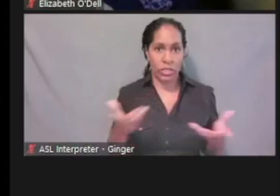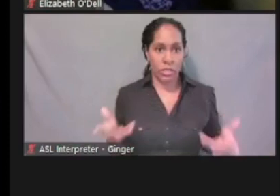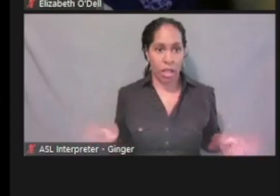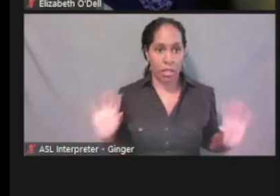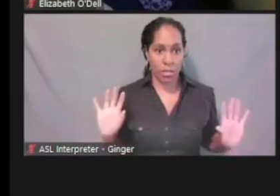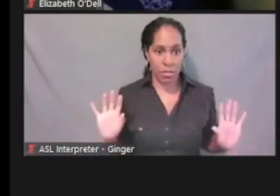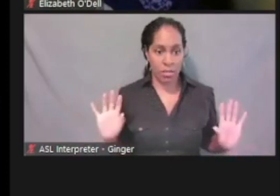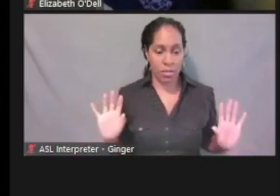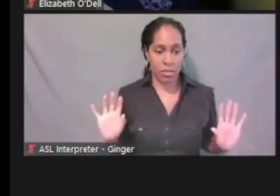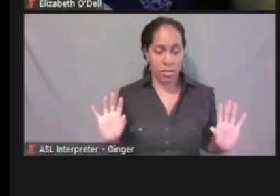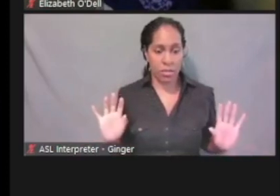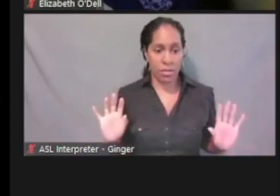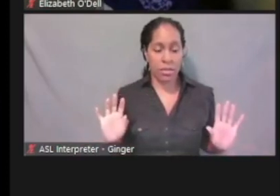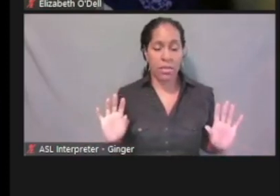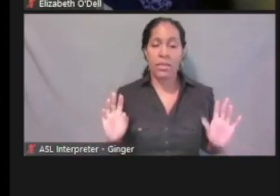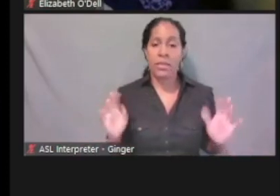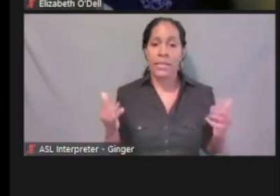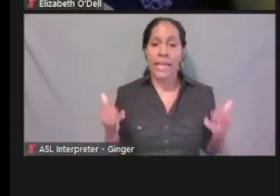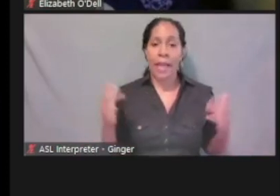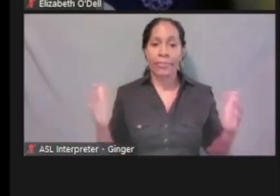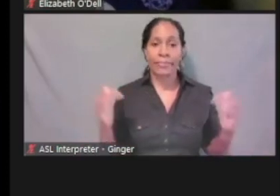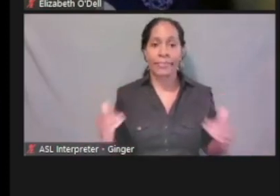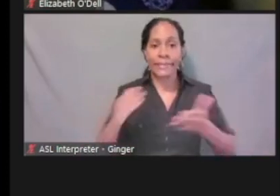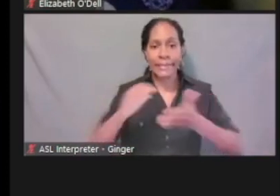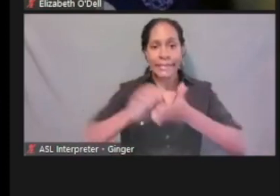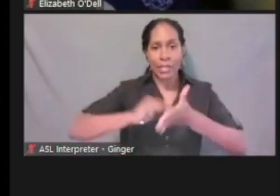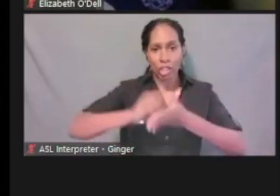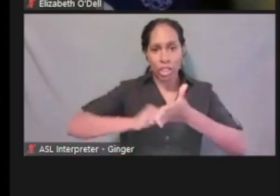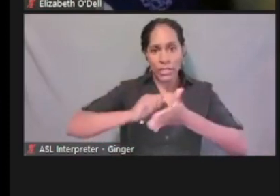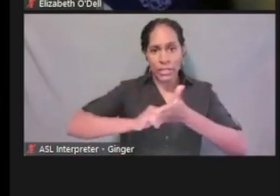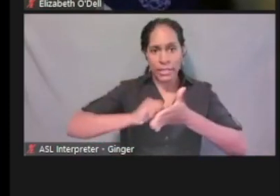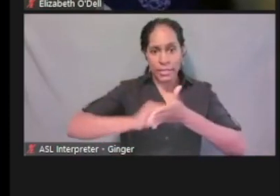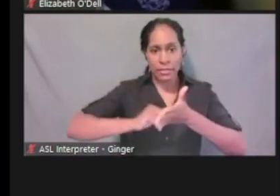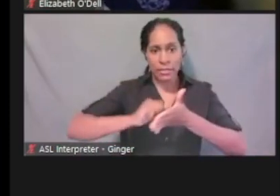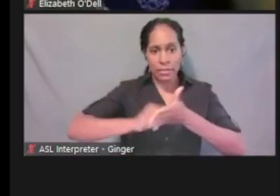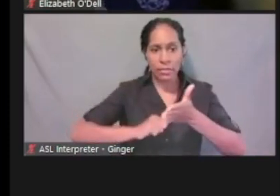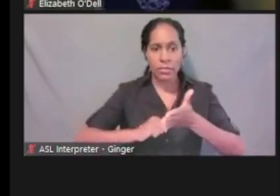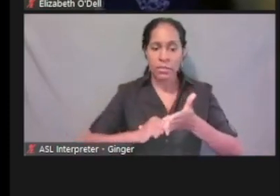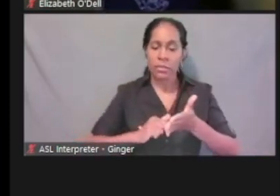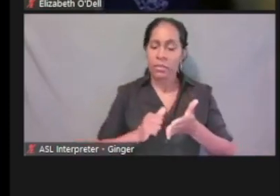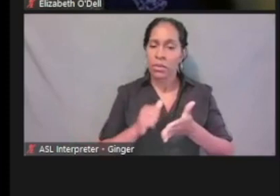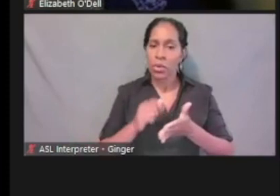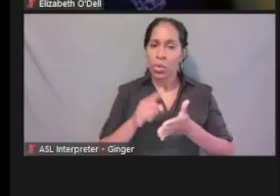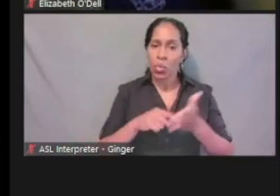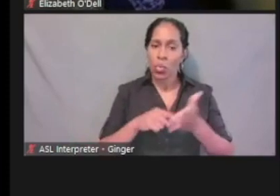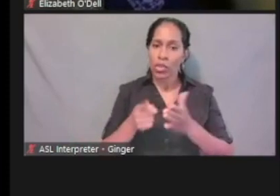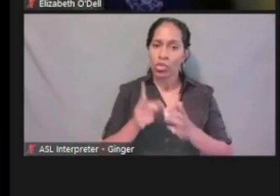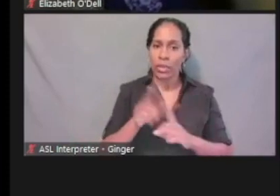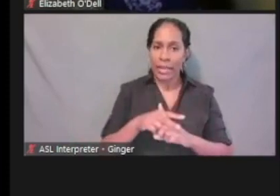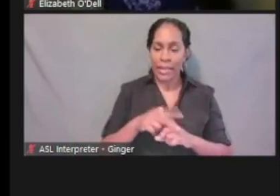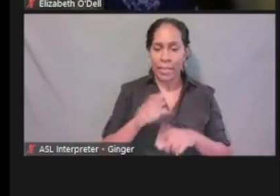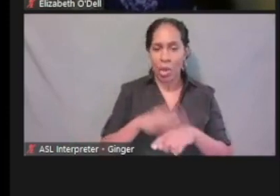And then we get into deductions. Again, these are deductions that you can claim on your 1040 tax return.